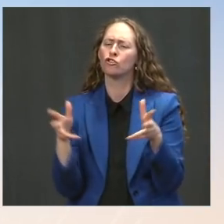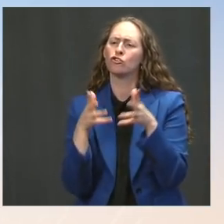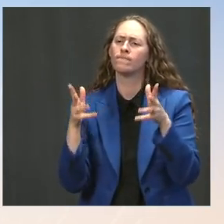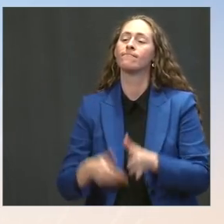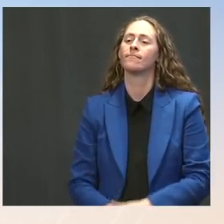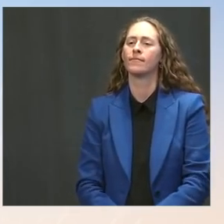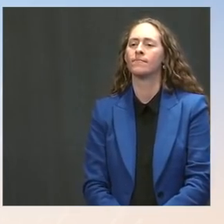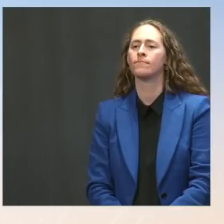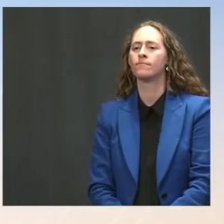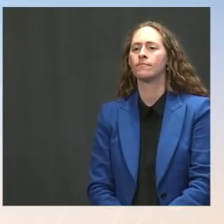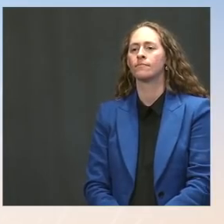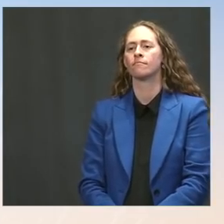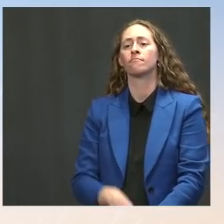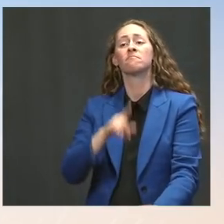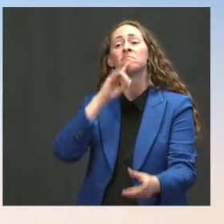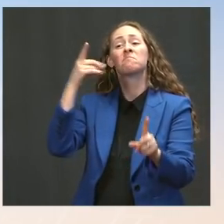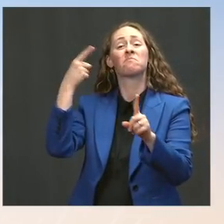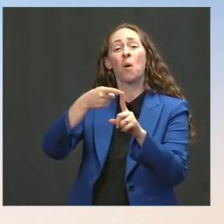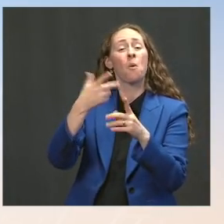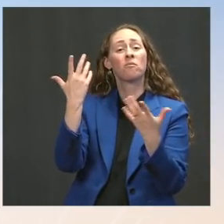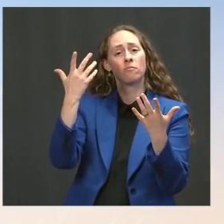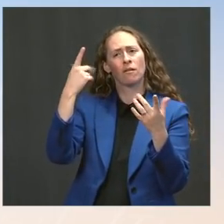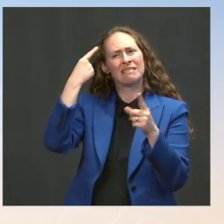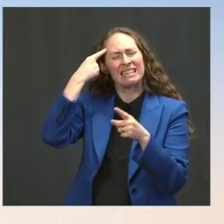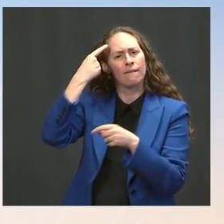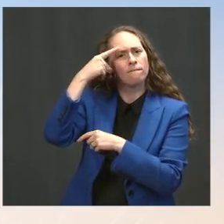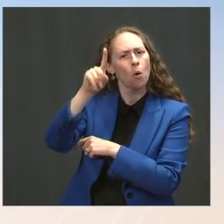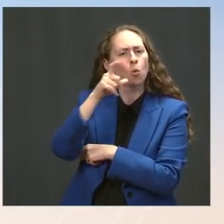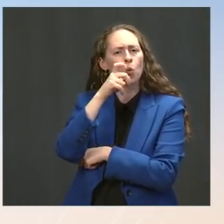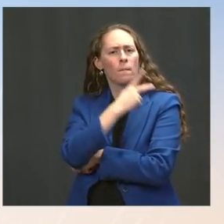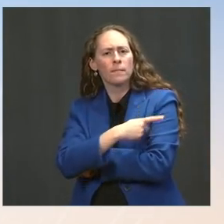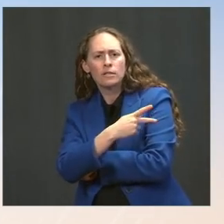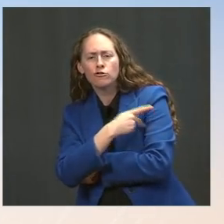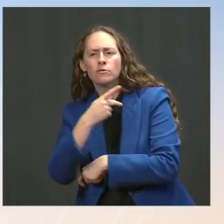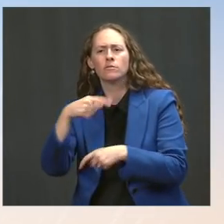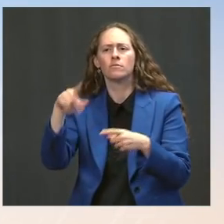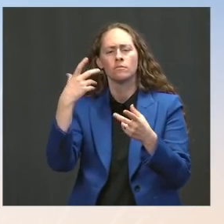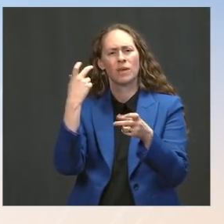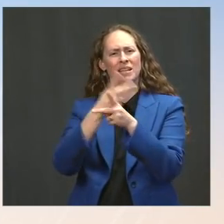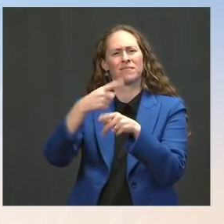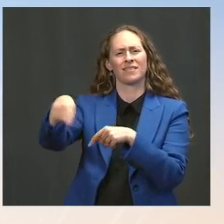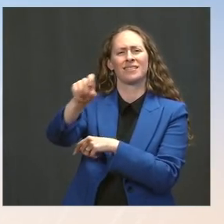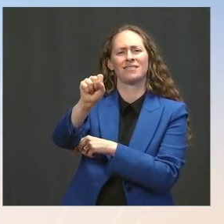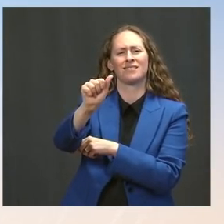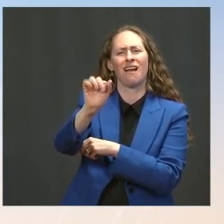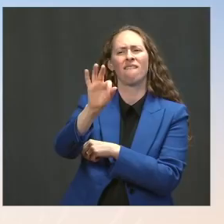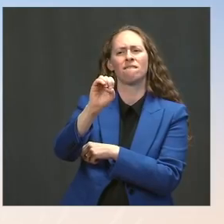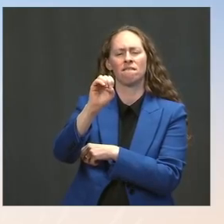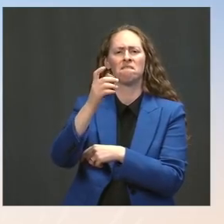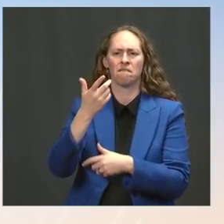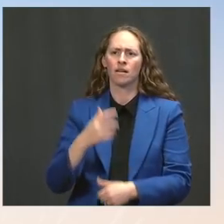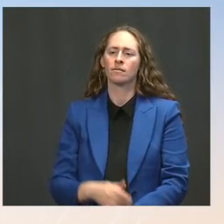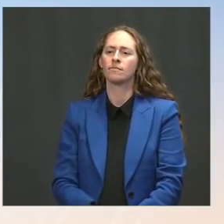And, in fact, I expect our own federal healthcare providers may look at similar requirements, as they do with other vaccines.